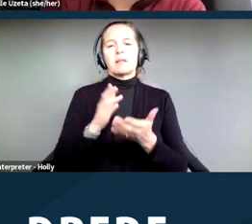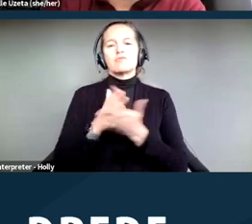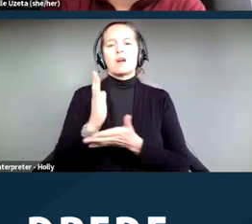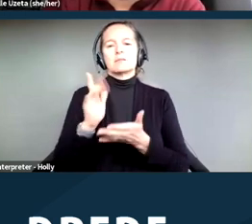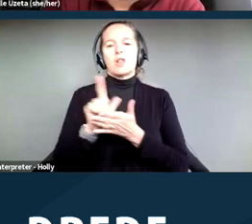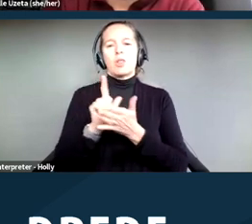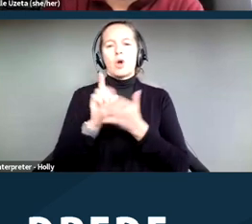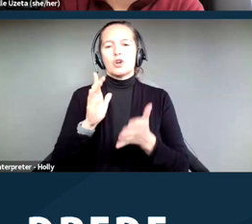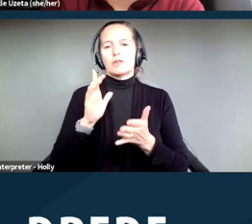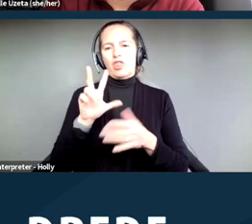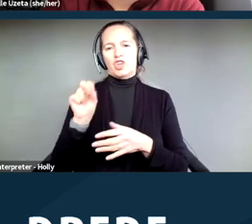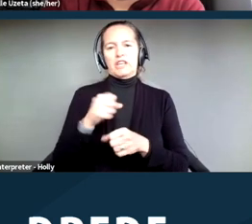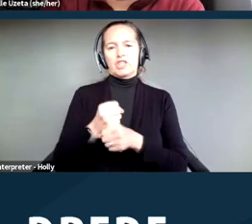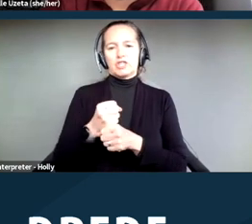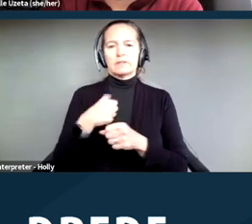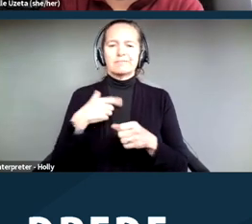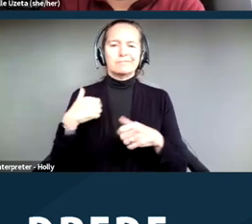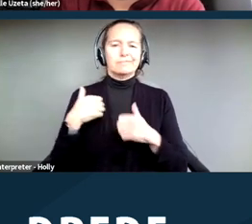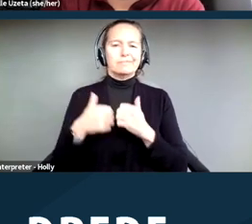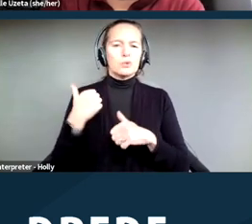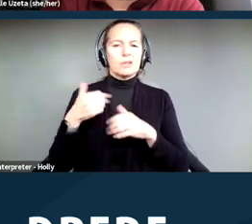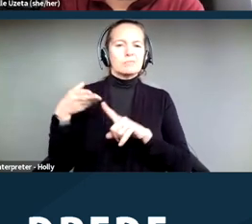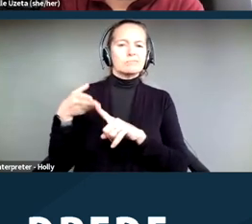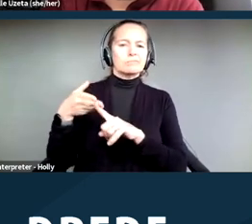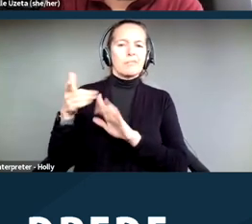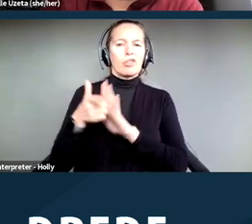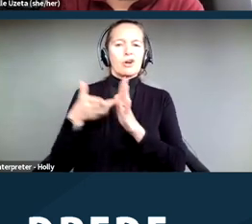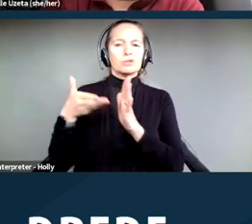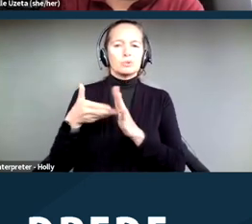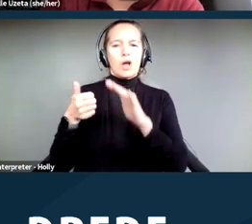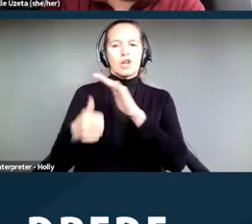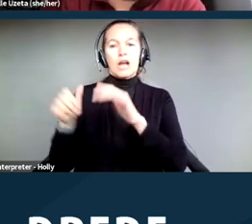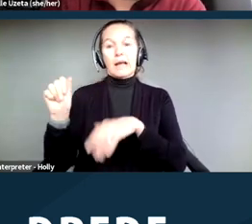focusing primarily on litigation under the ADA and the Fair Housing Act.